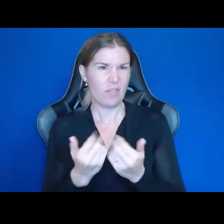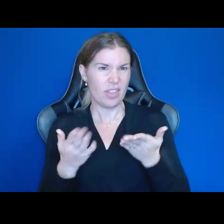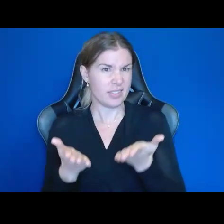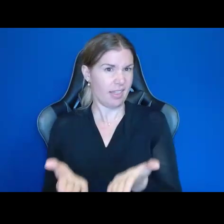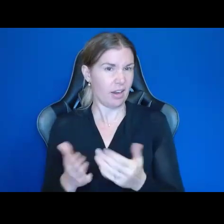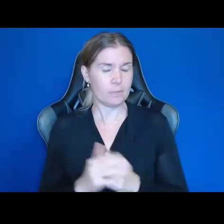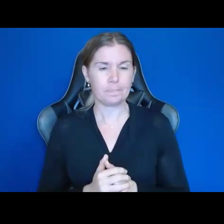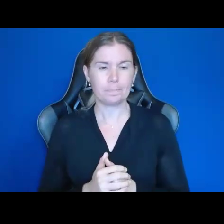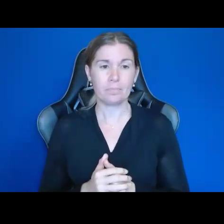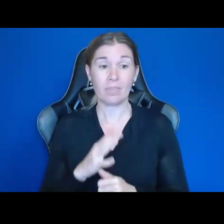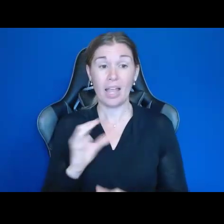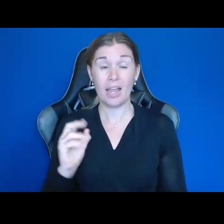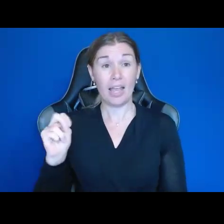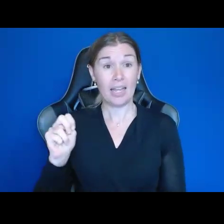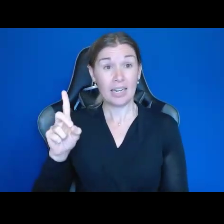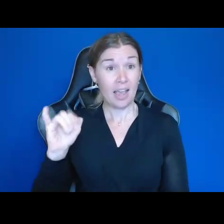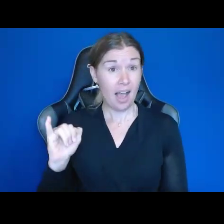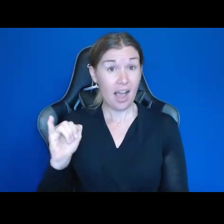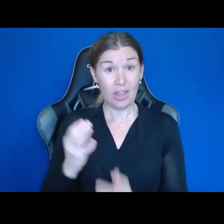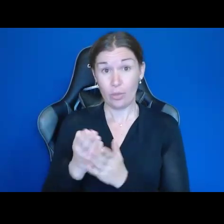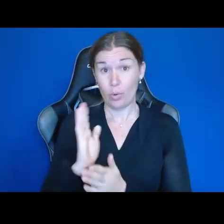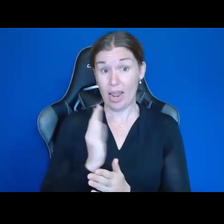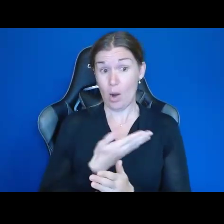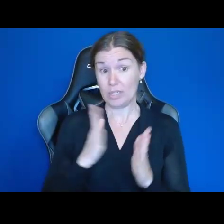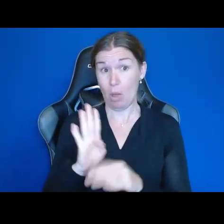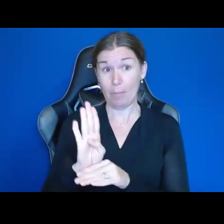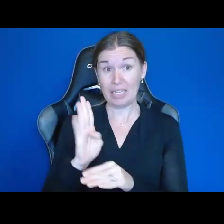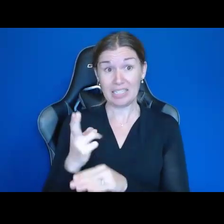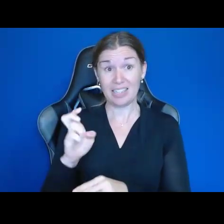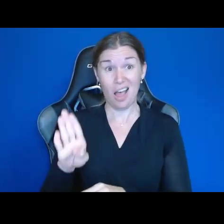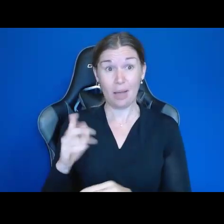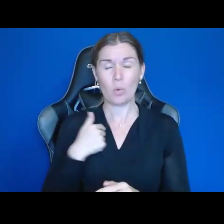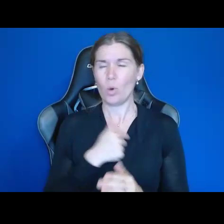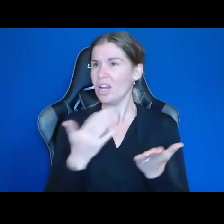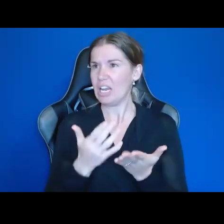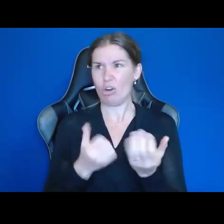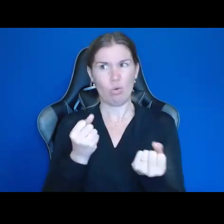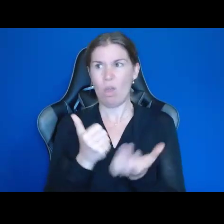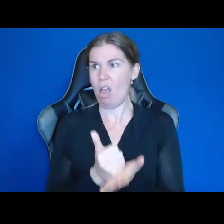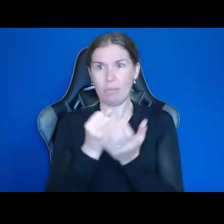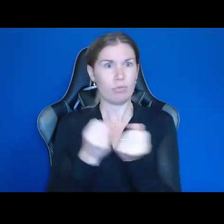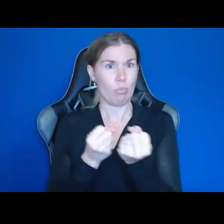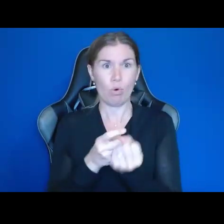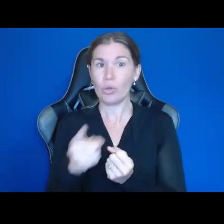You know, National Disability Institute, through our Small Business Hub, we are here to help and support you in any way we can.